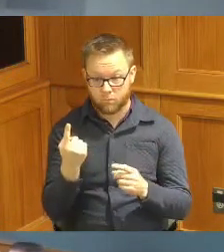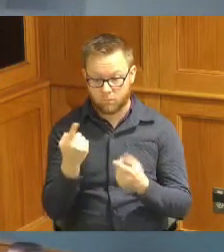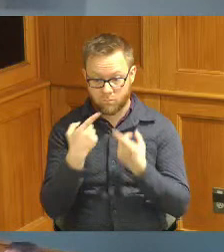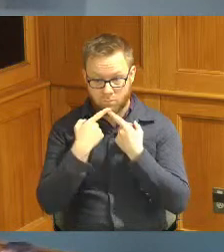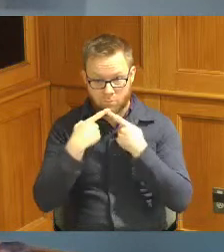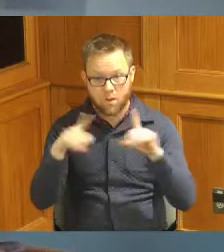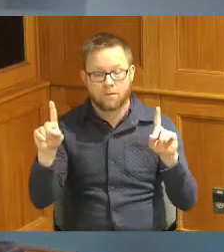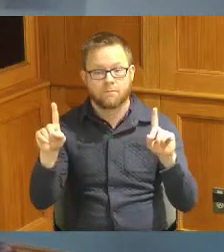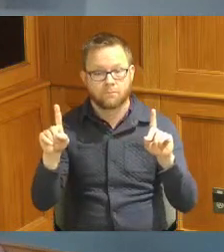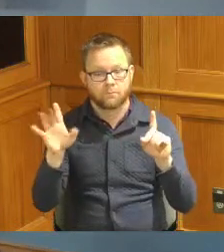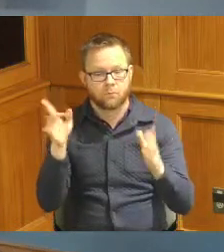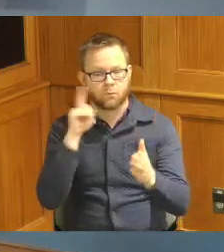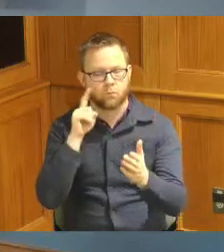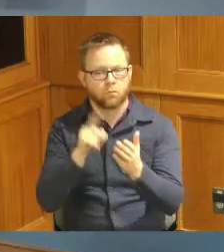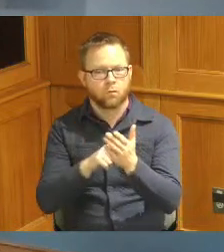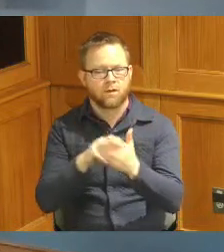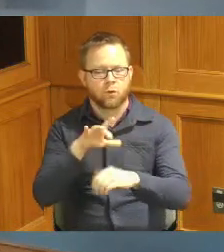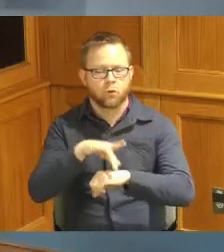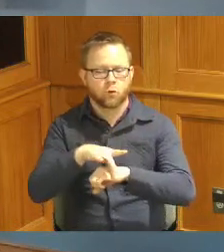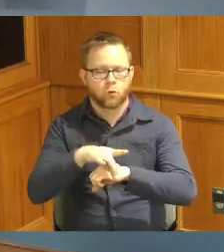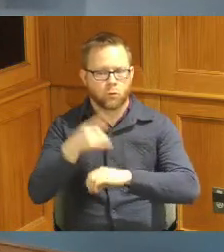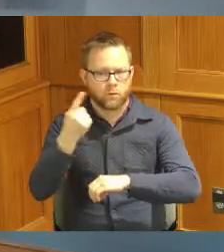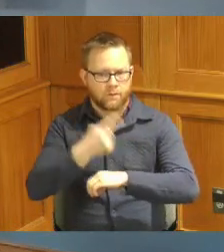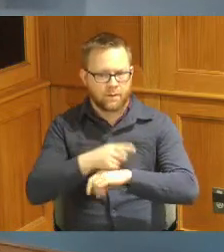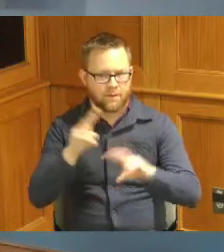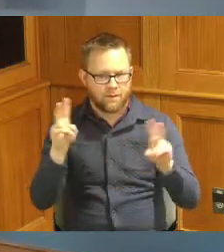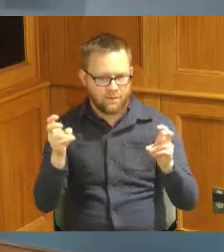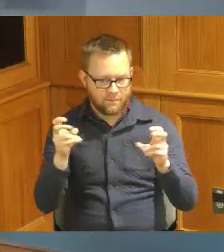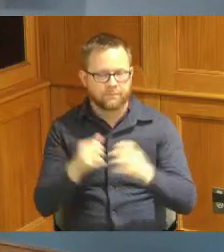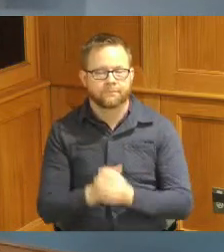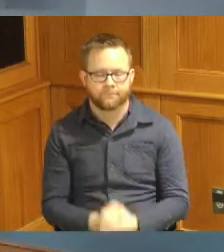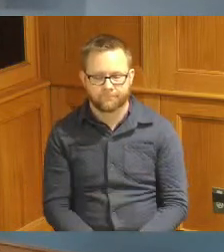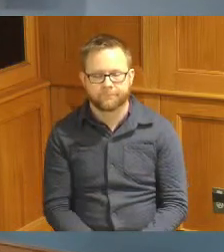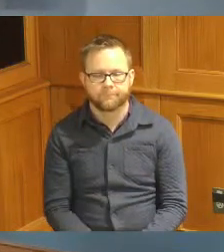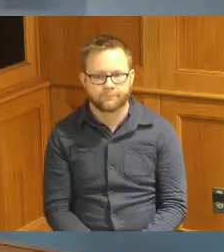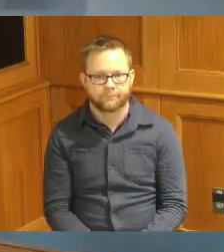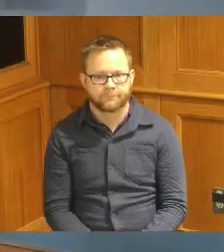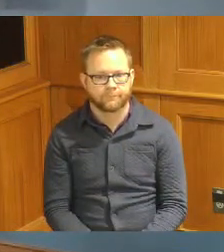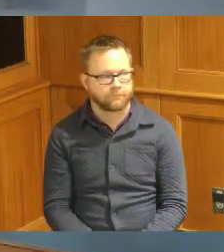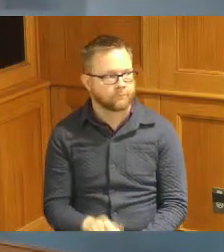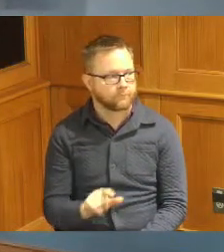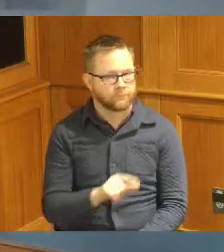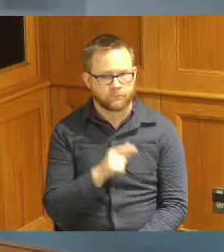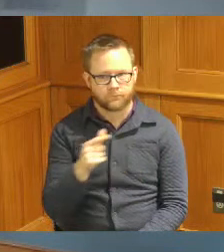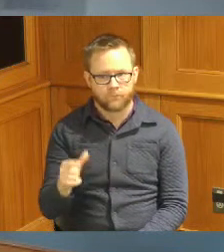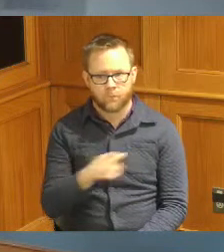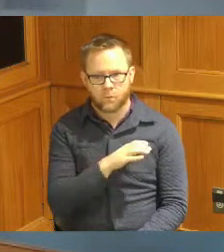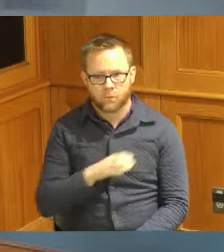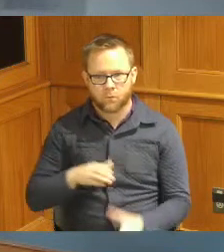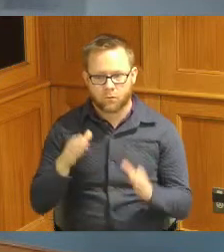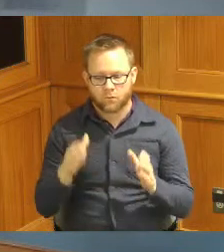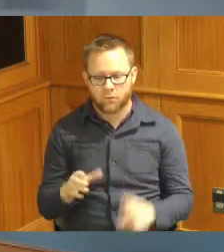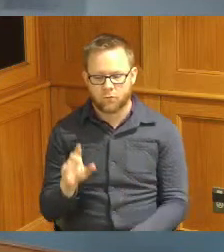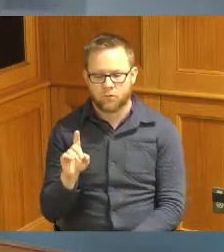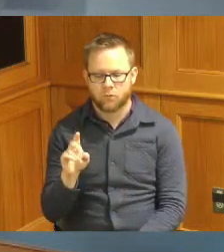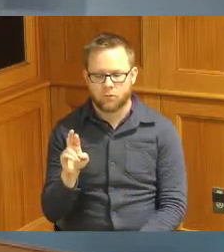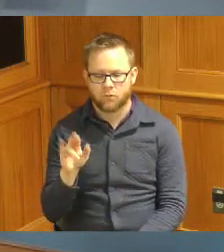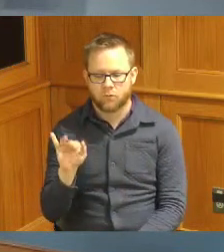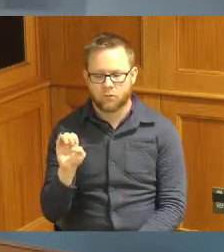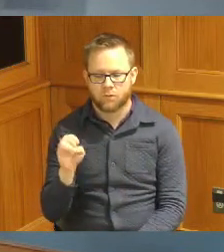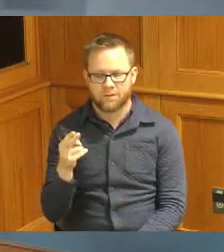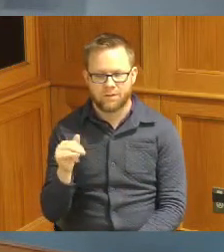recognizing Earth Day and turn over their Commissioner Driehaus thank you very much Madam